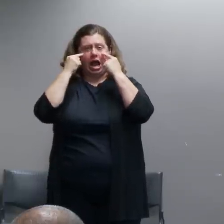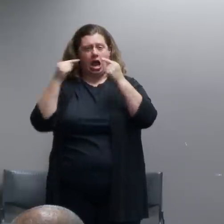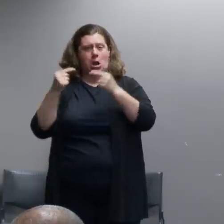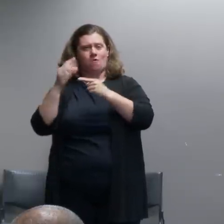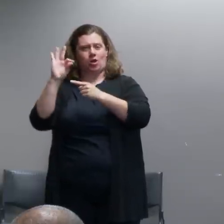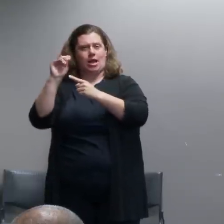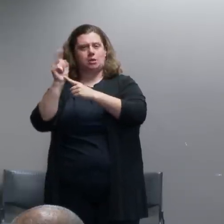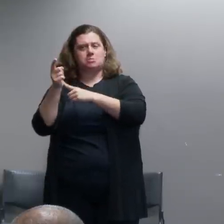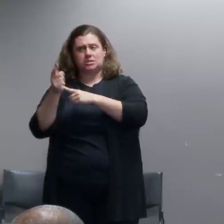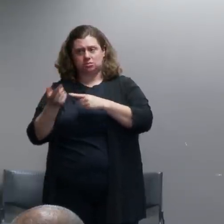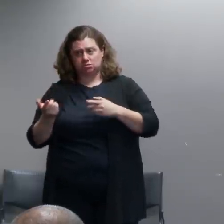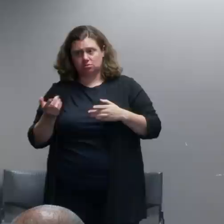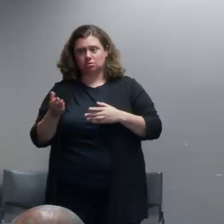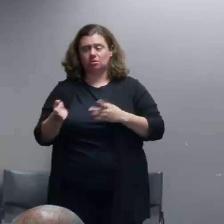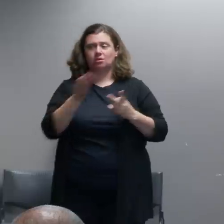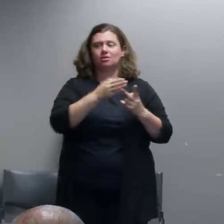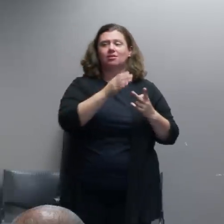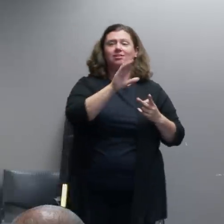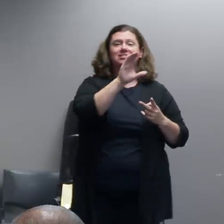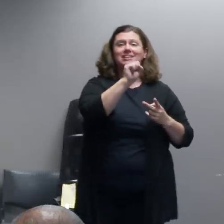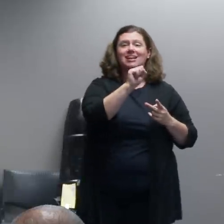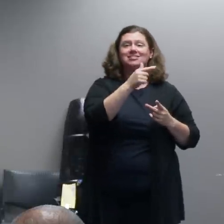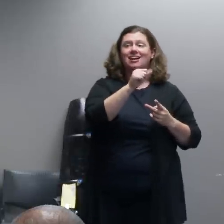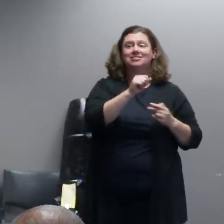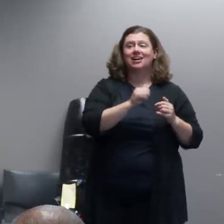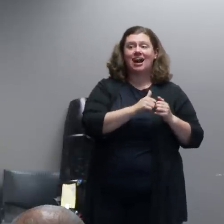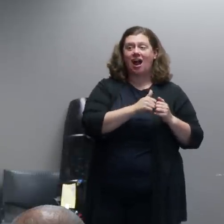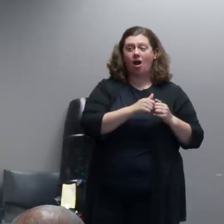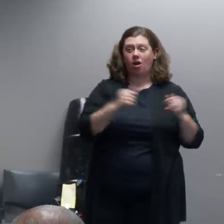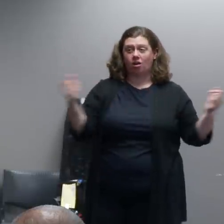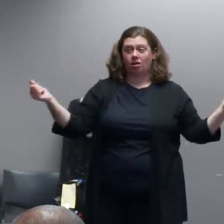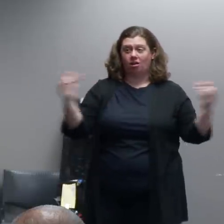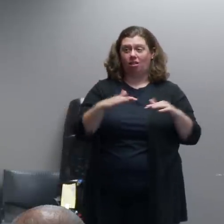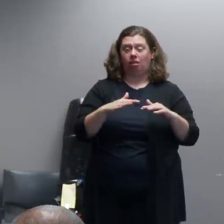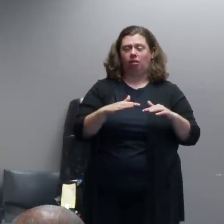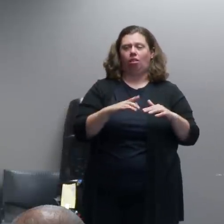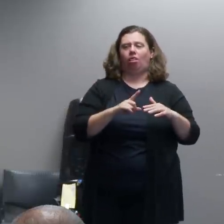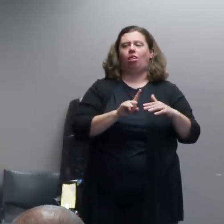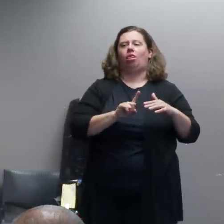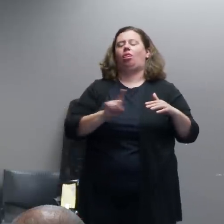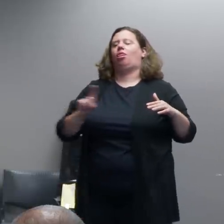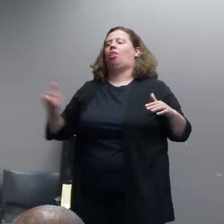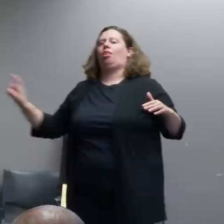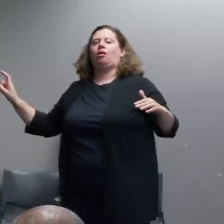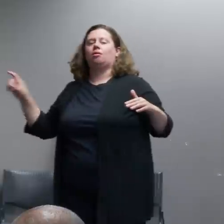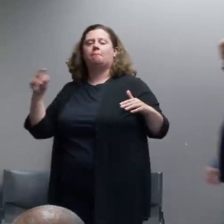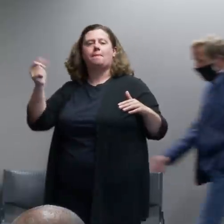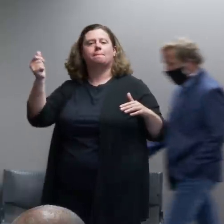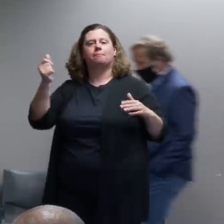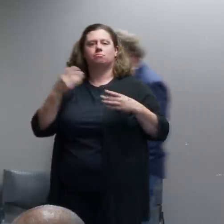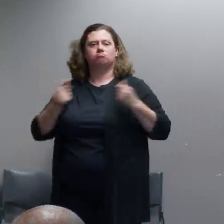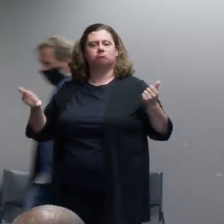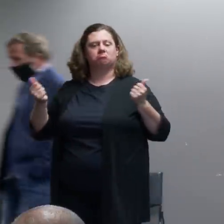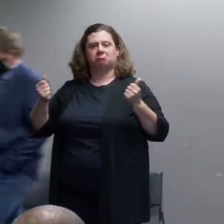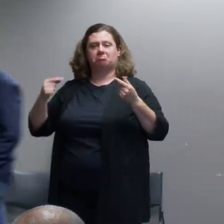feeling the effects of it all you have to do is walk out of it. So we'll give people directions on where to go